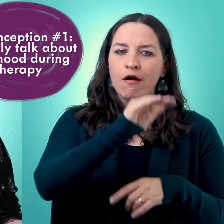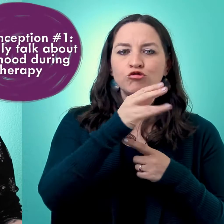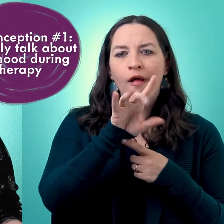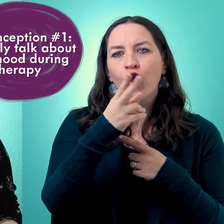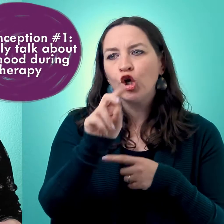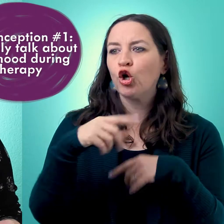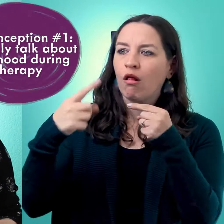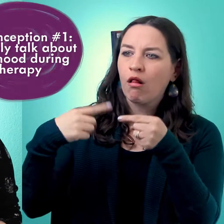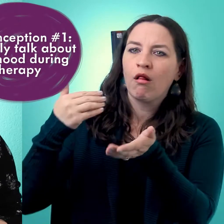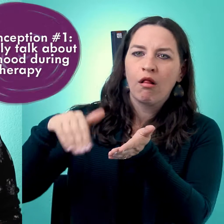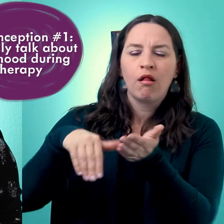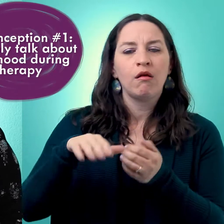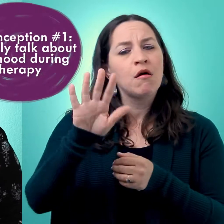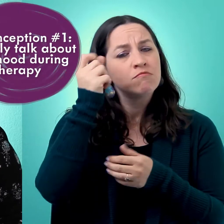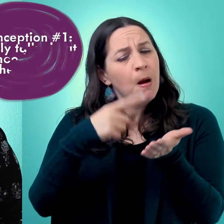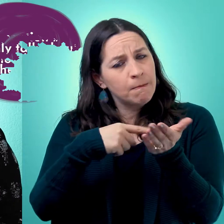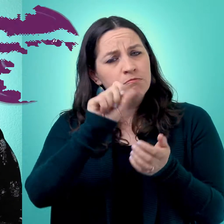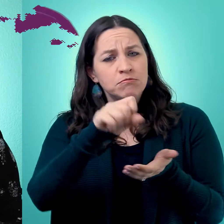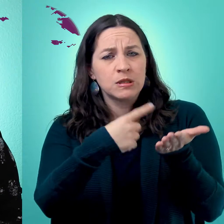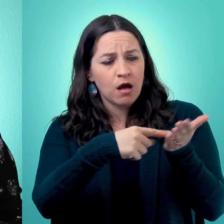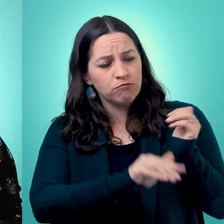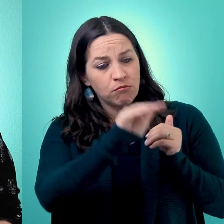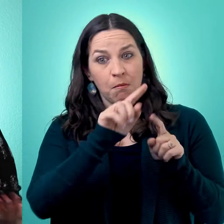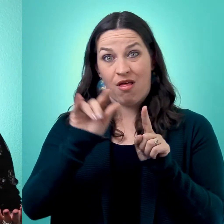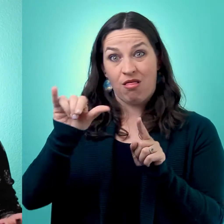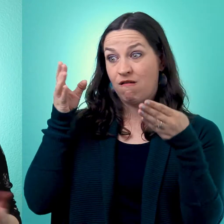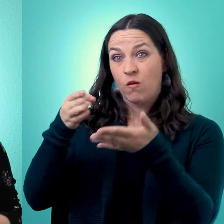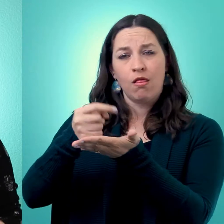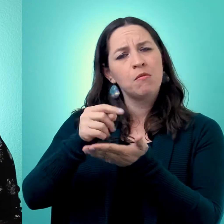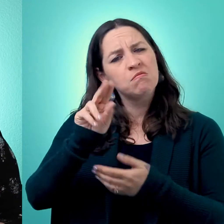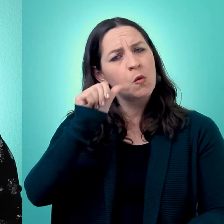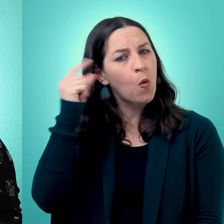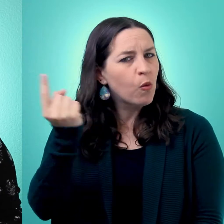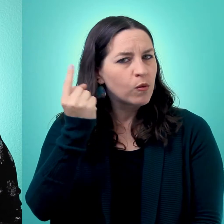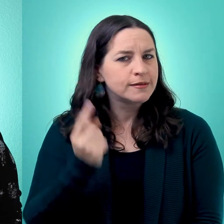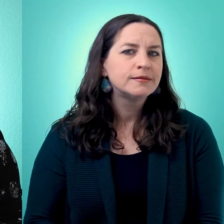all the time. And while you might talk about your childhood, that is not necessarily the focus of therapy.